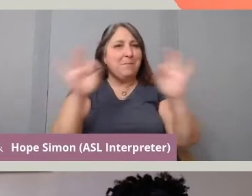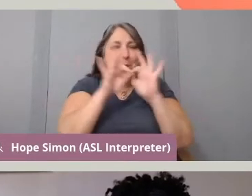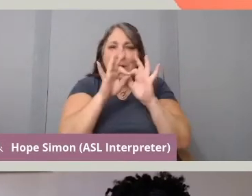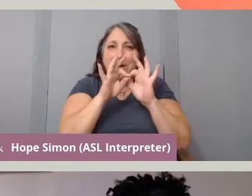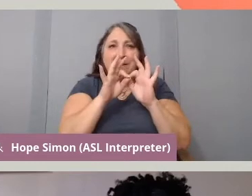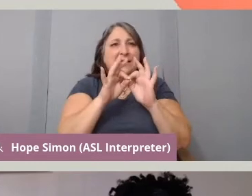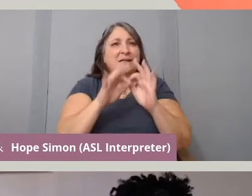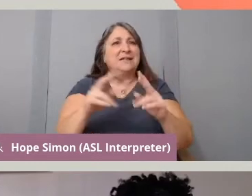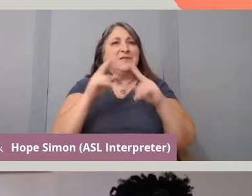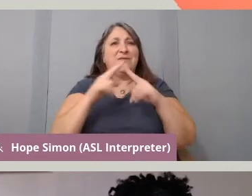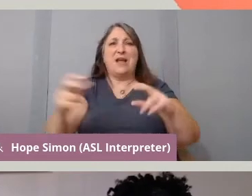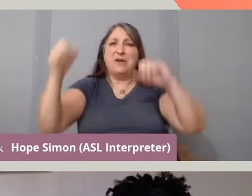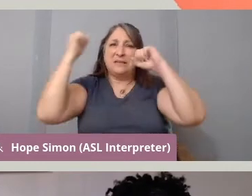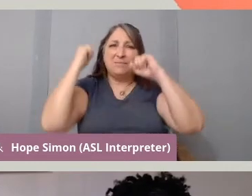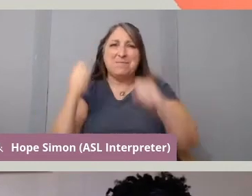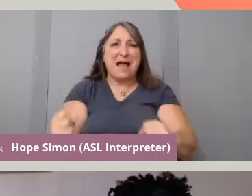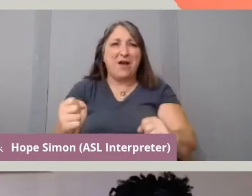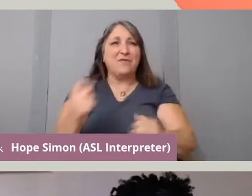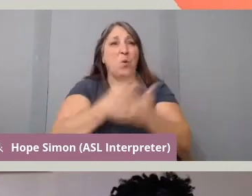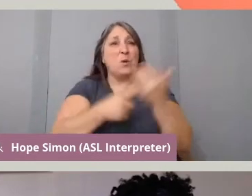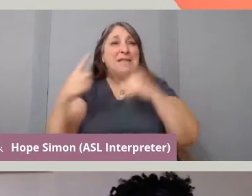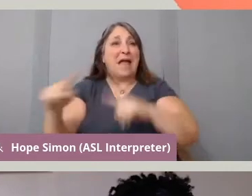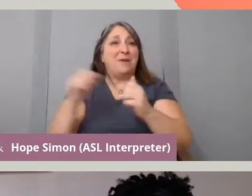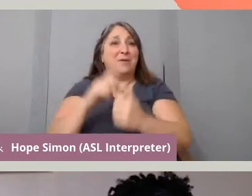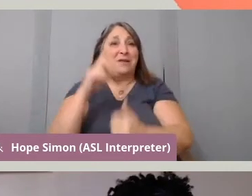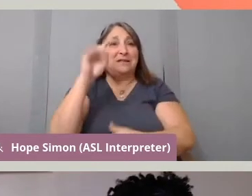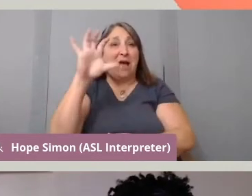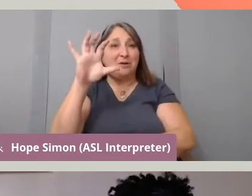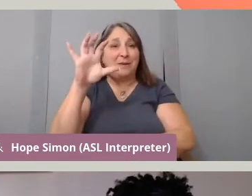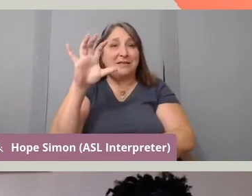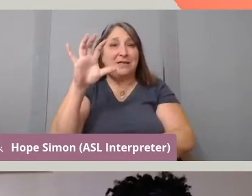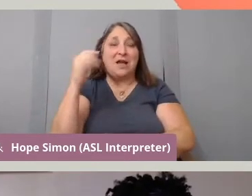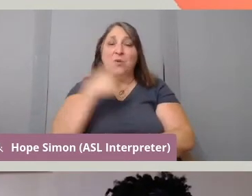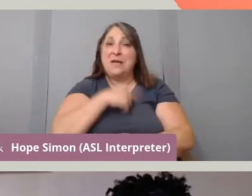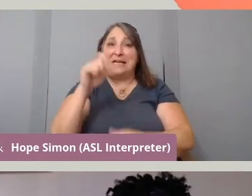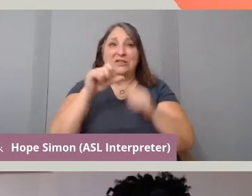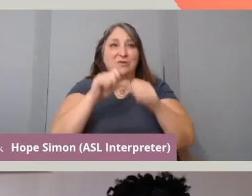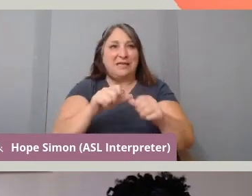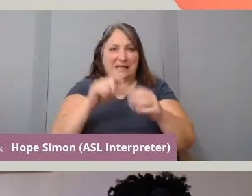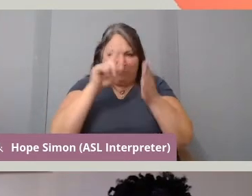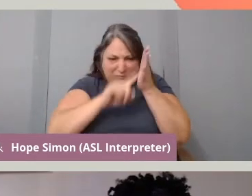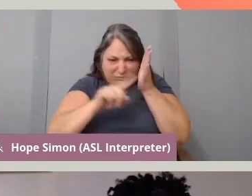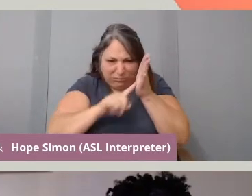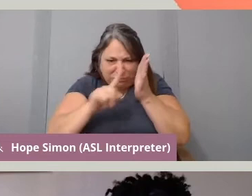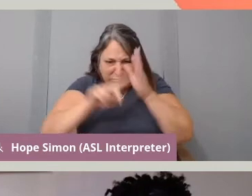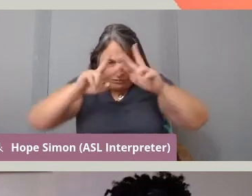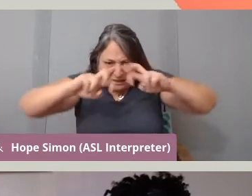it's as if that's happening right now in documentary and we need to keep interrogating that. What does it mean to tell our stories